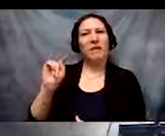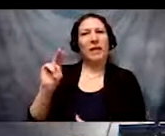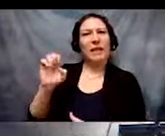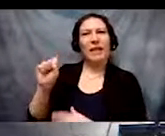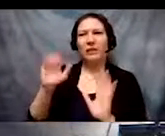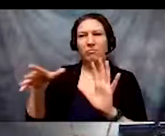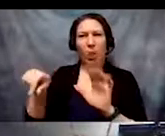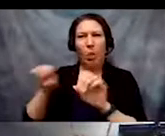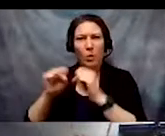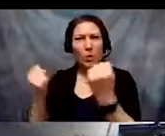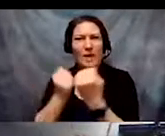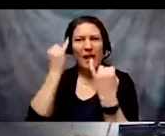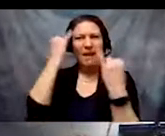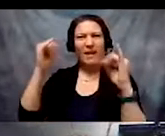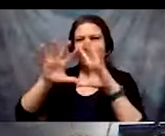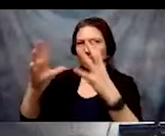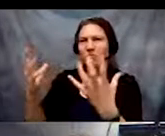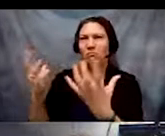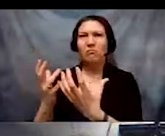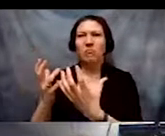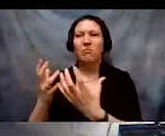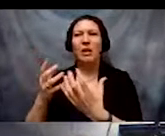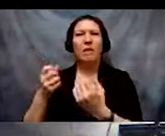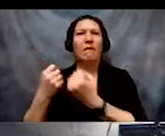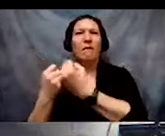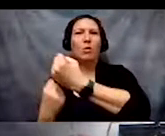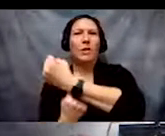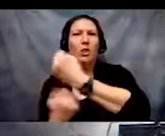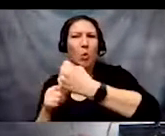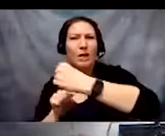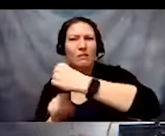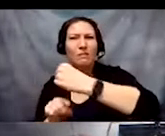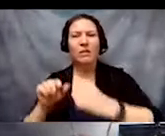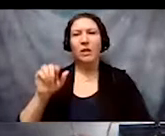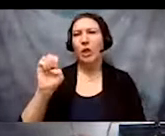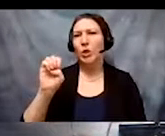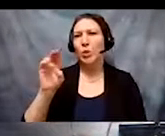deeply rooted in eugenics, anti-Blackness, misogyny,